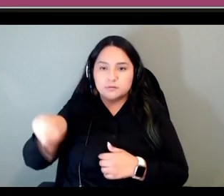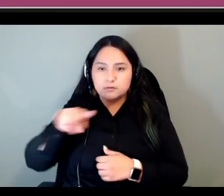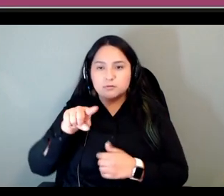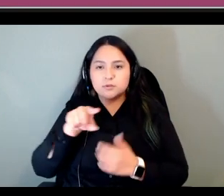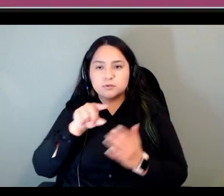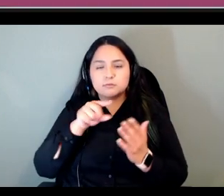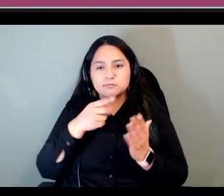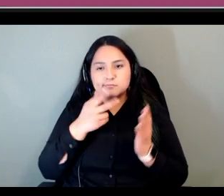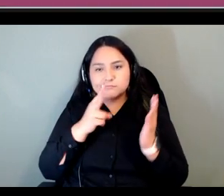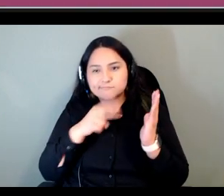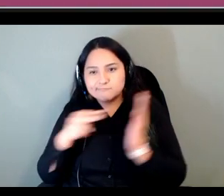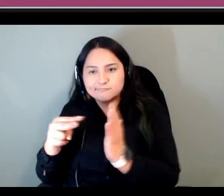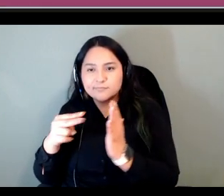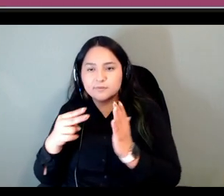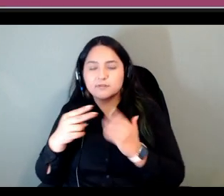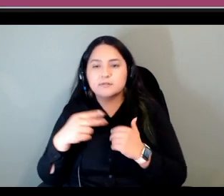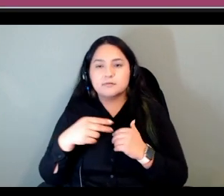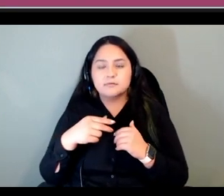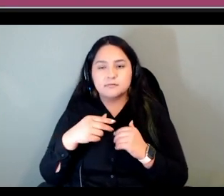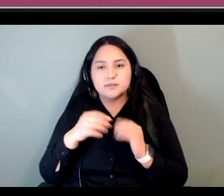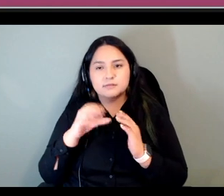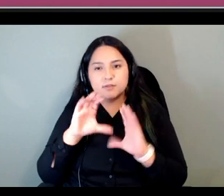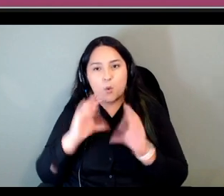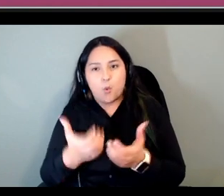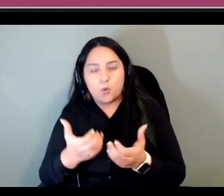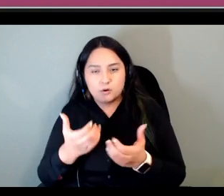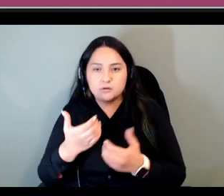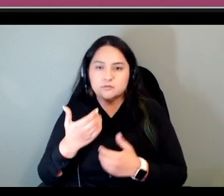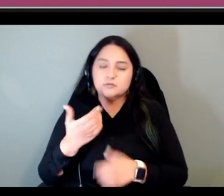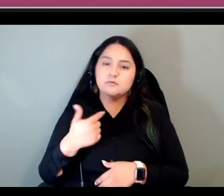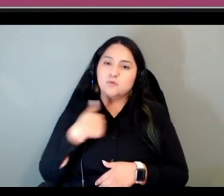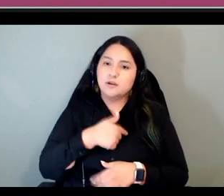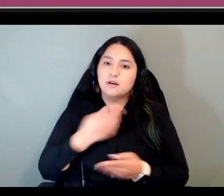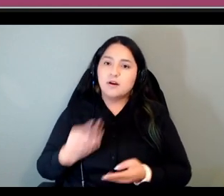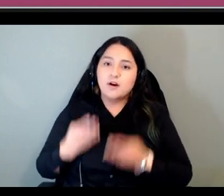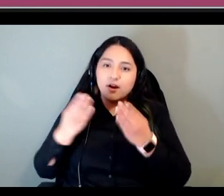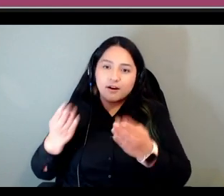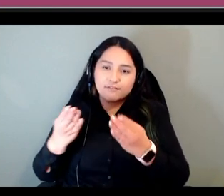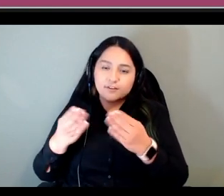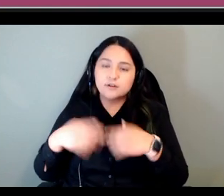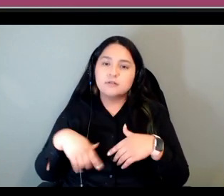of using the minimalist approach we build off of grammar patterns often build off of